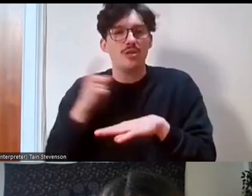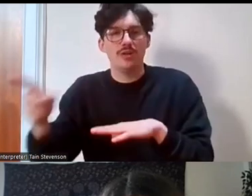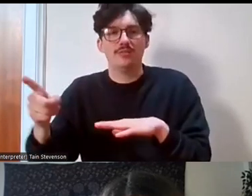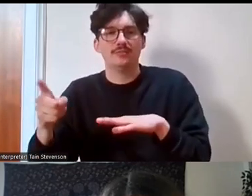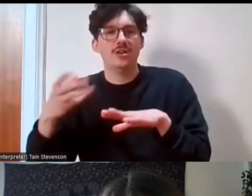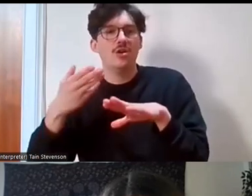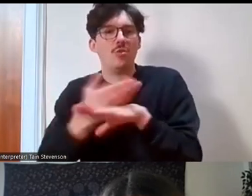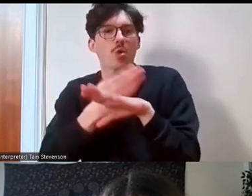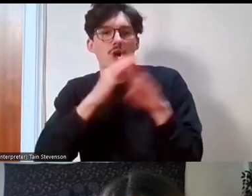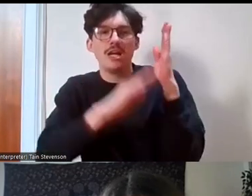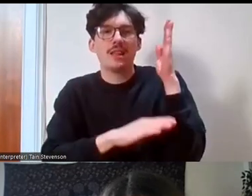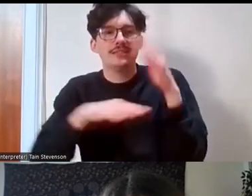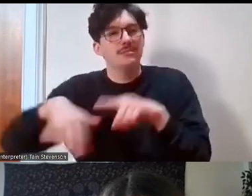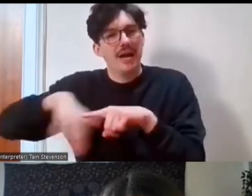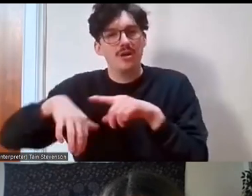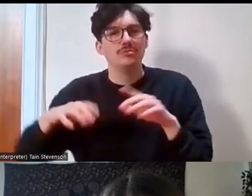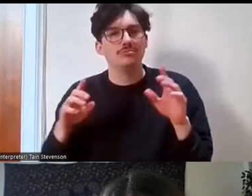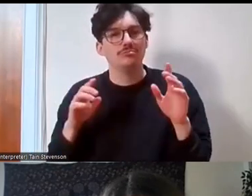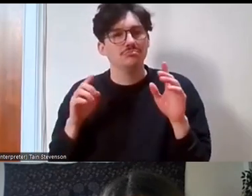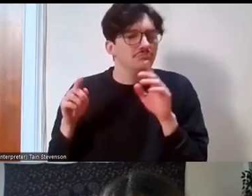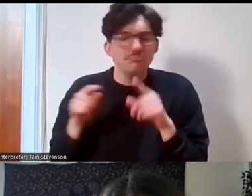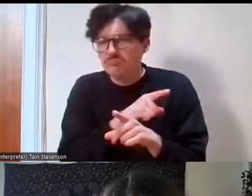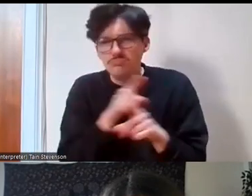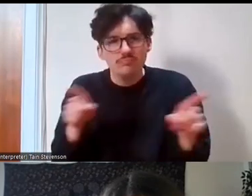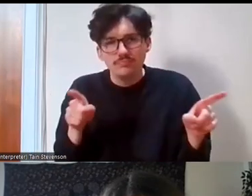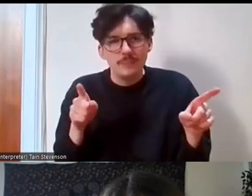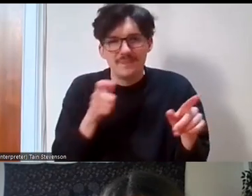has anyone got any hints and tips other than obviously always going to Museum as